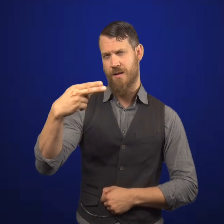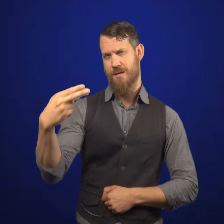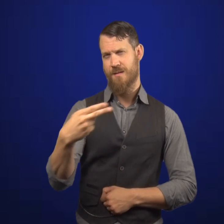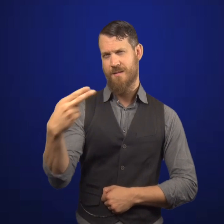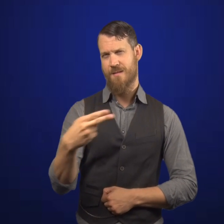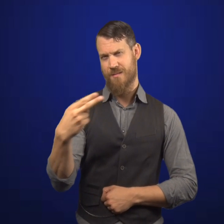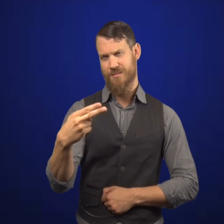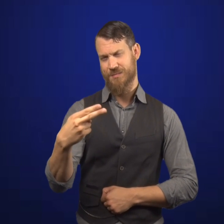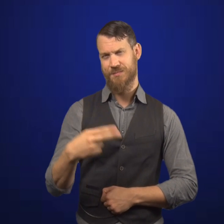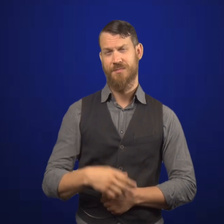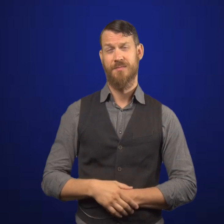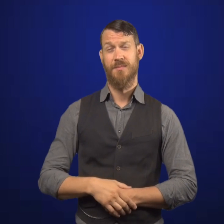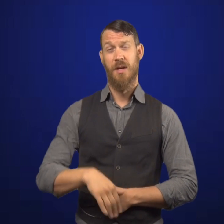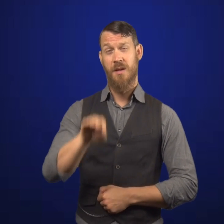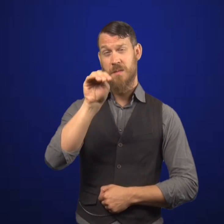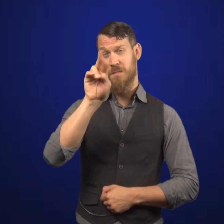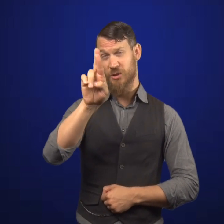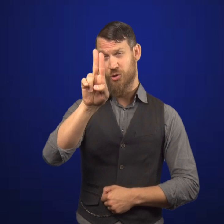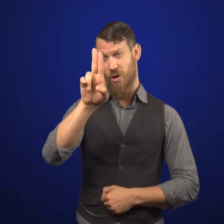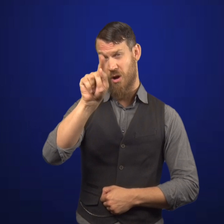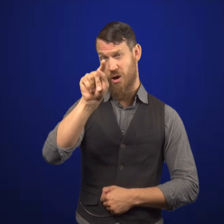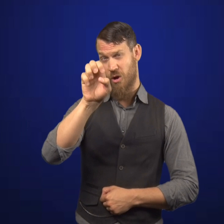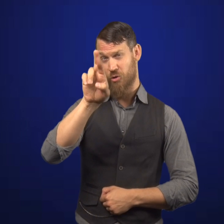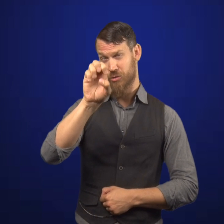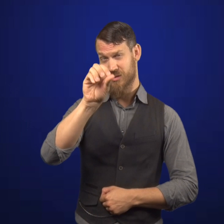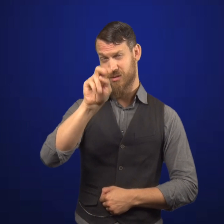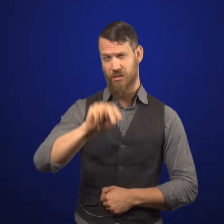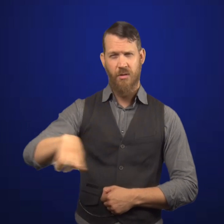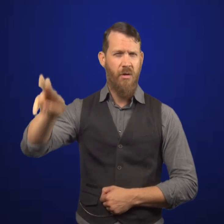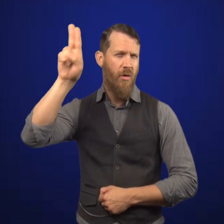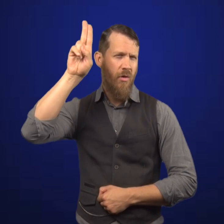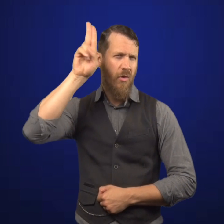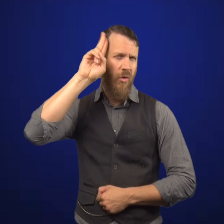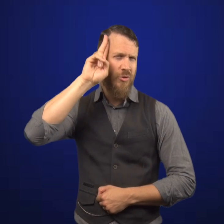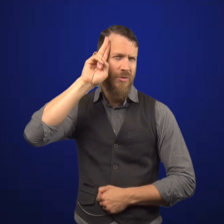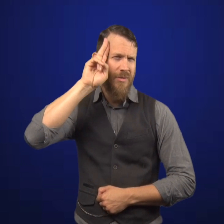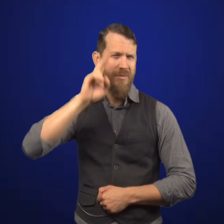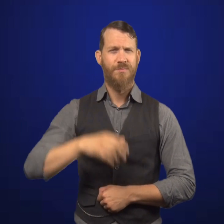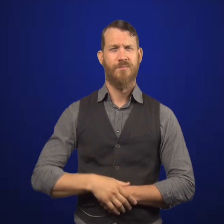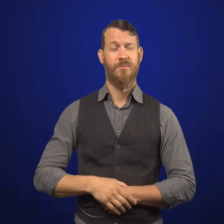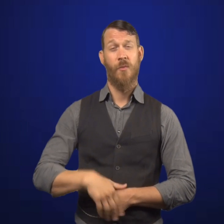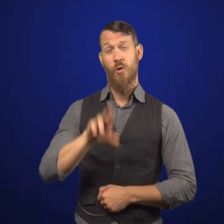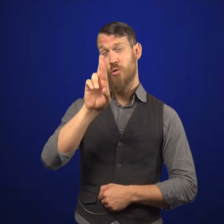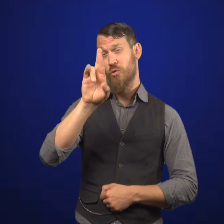Mr Hyde, Hyde. Mr. Utterson Utterson